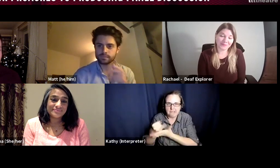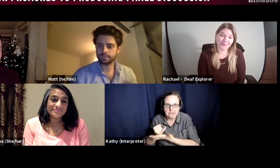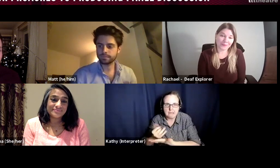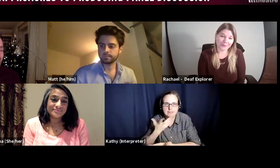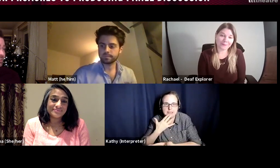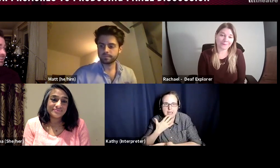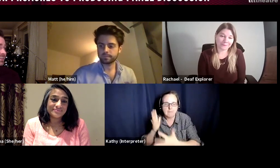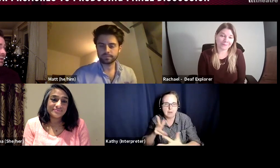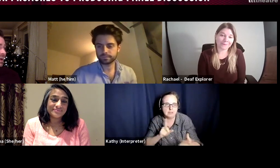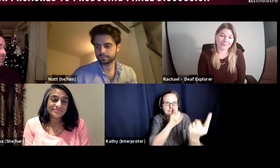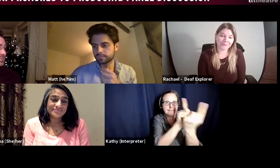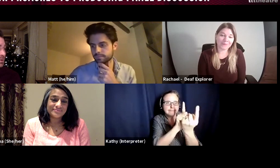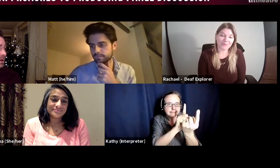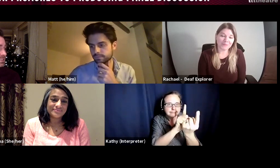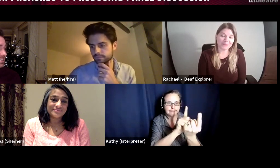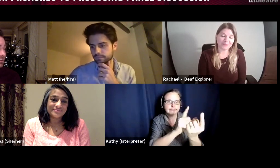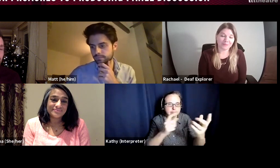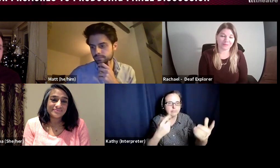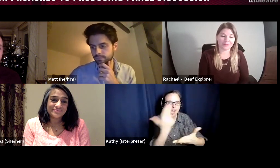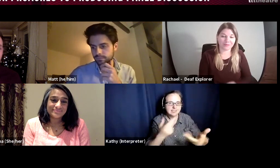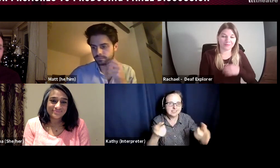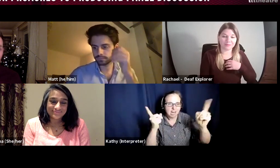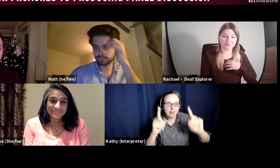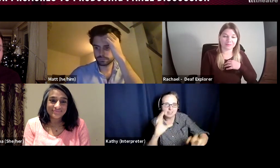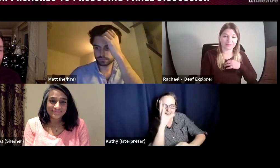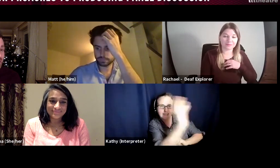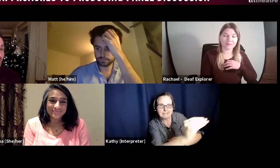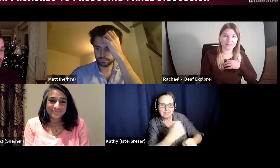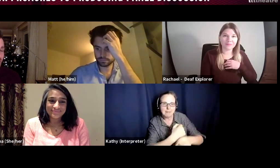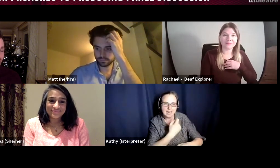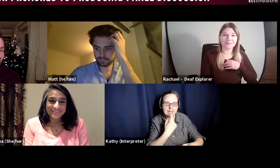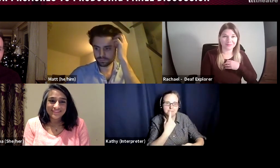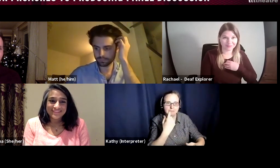director and talk about a mistake I've made and I thought when I'm san independent producer